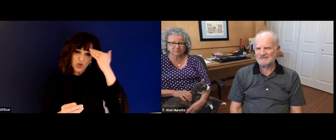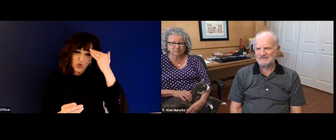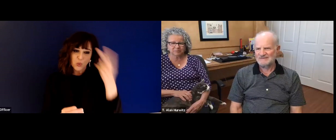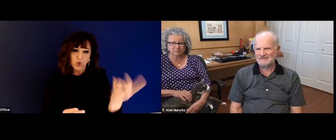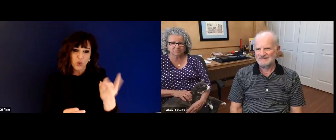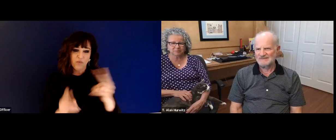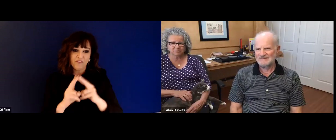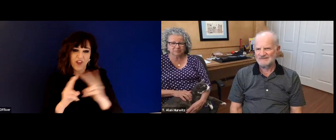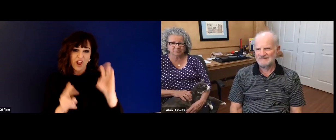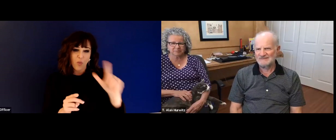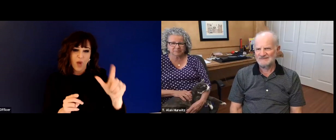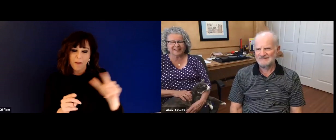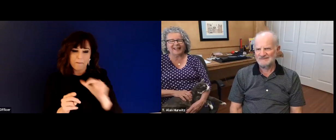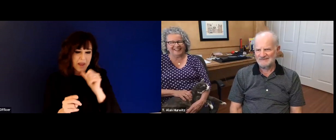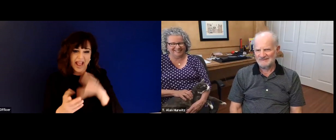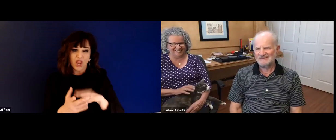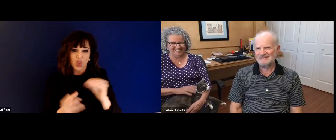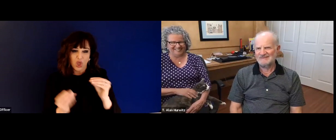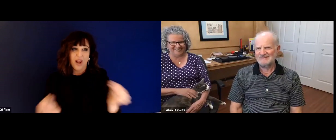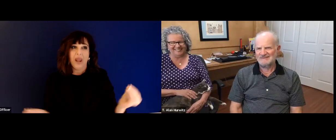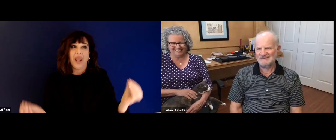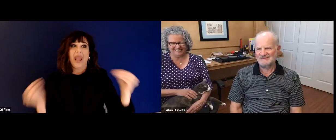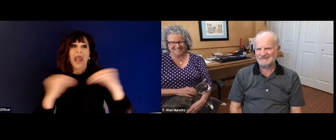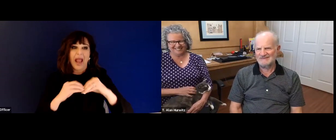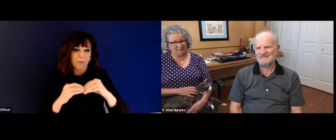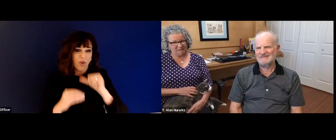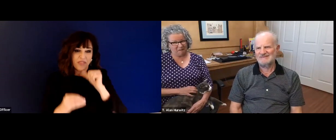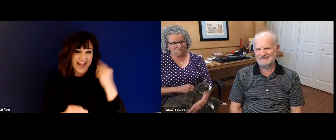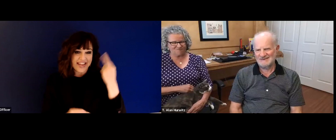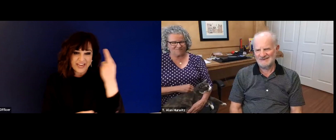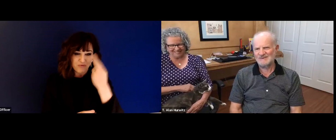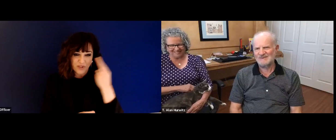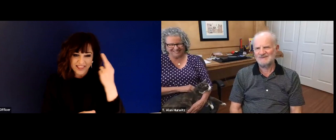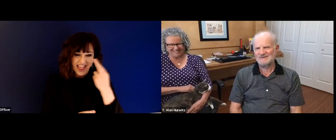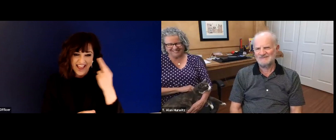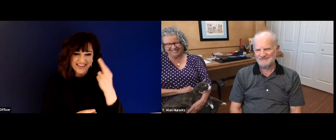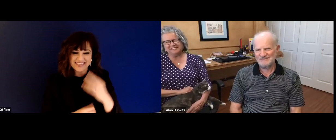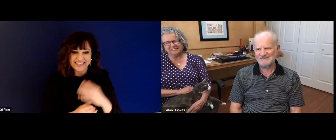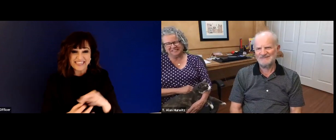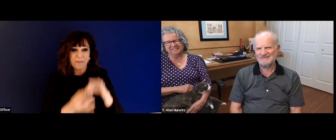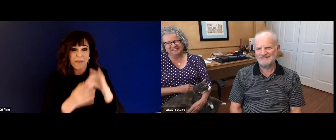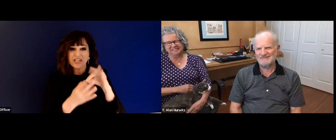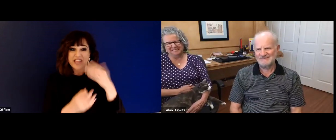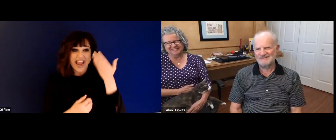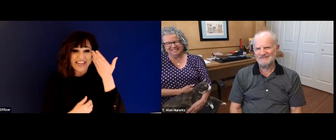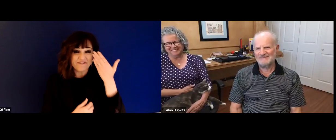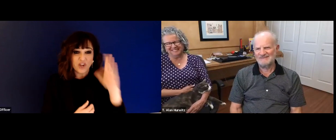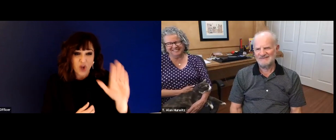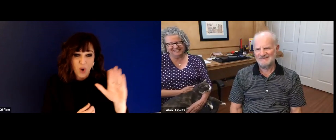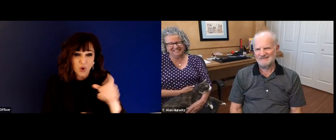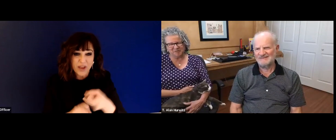Wow, you know, I really enjoyed your book, I have to admit that I really learned so much more. And I thought I knew you as a